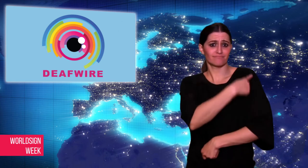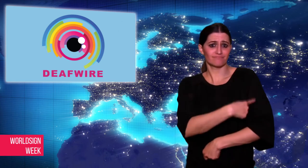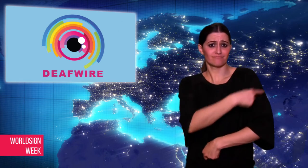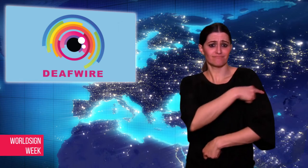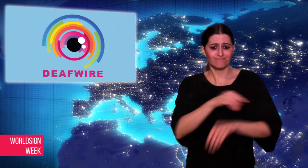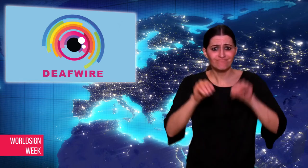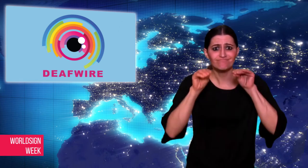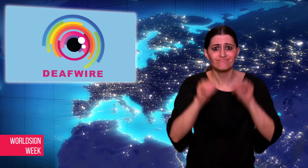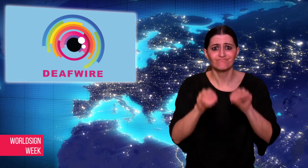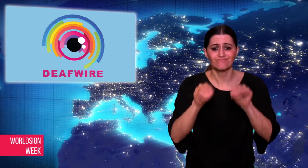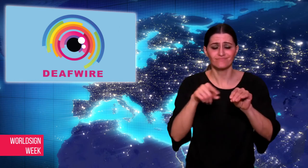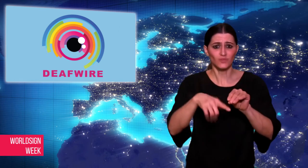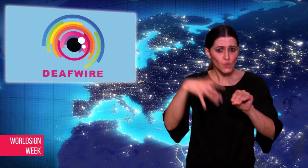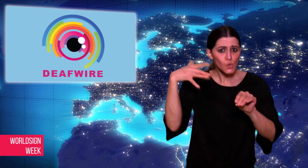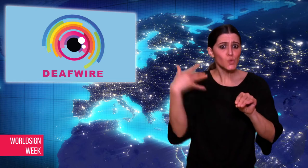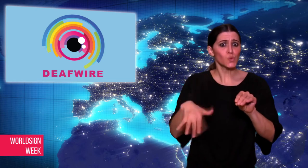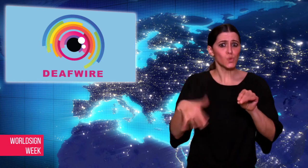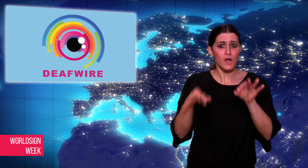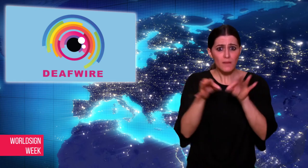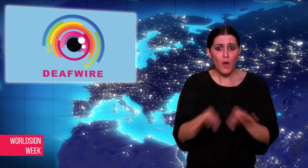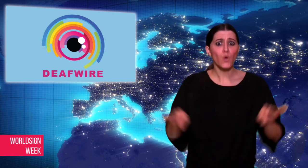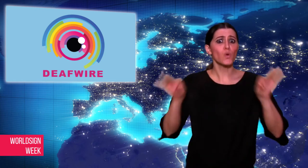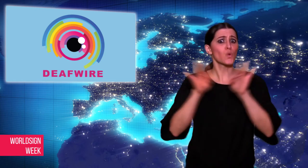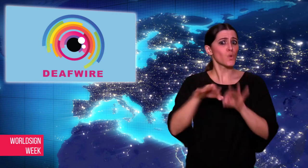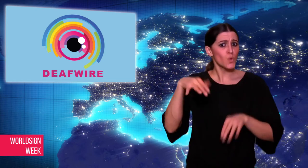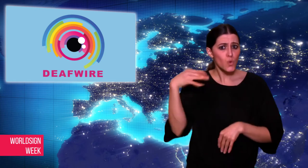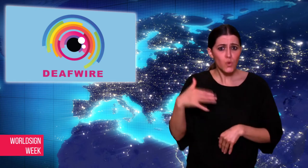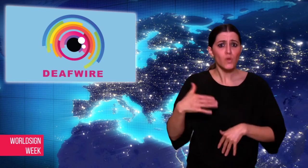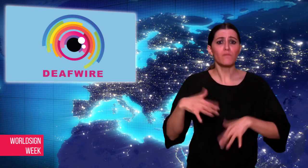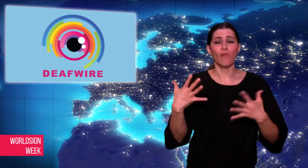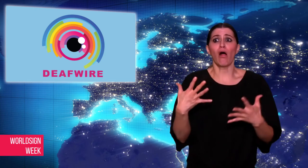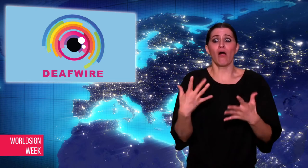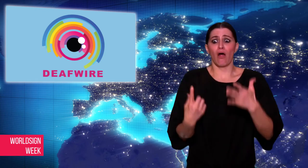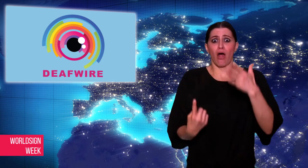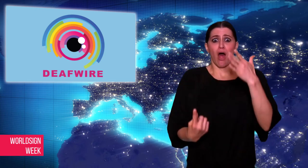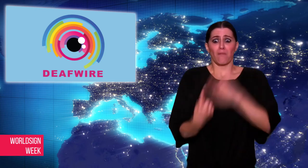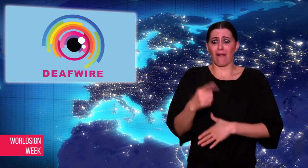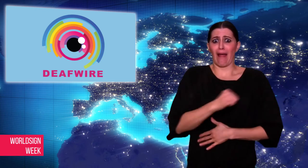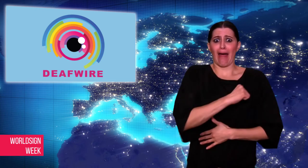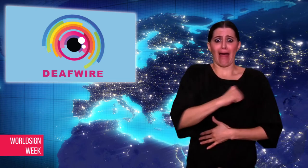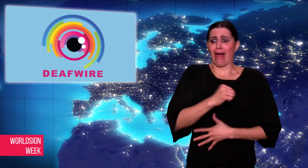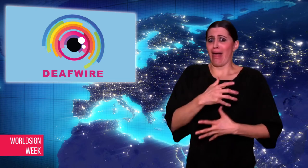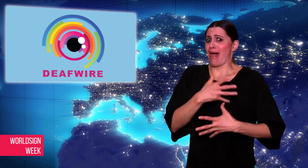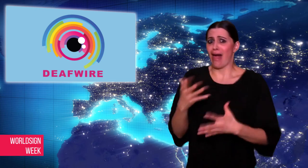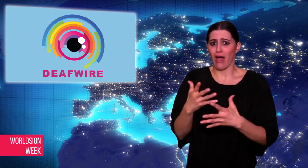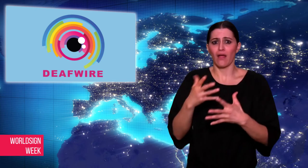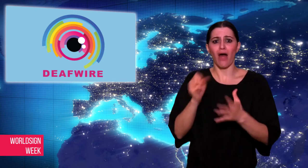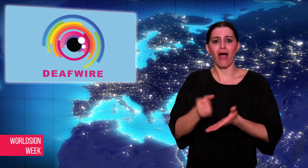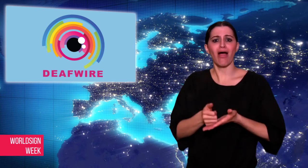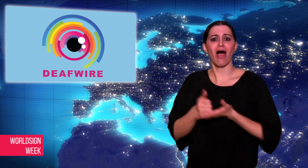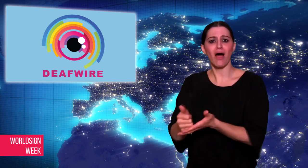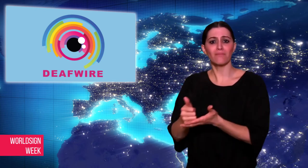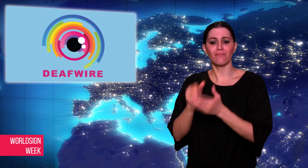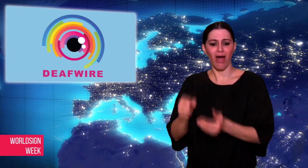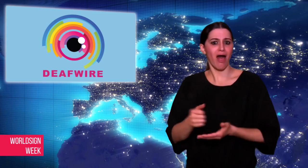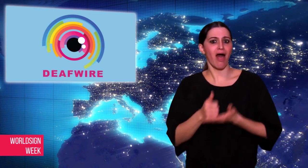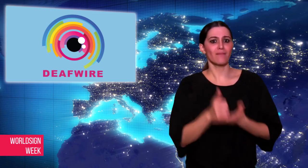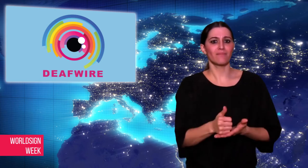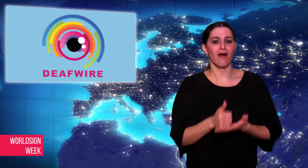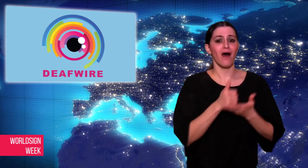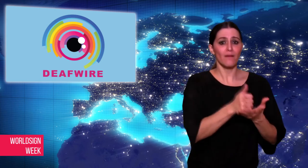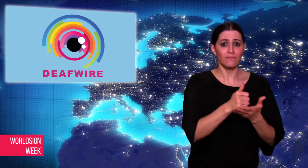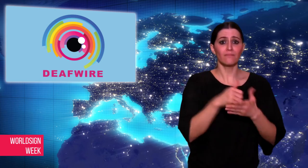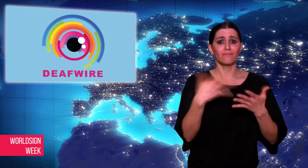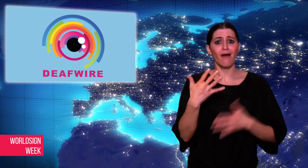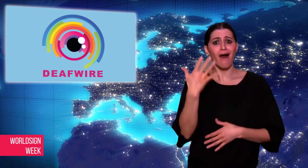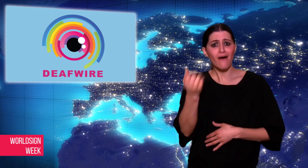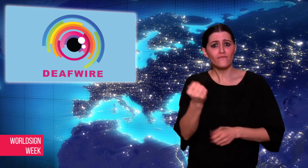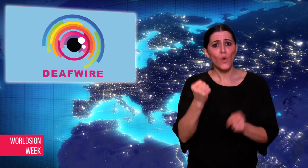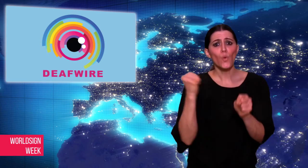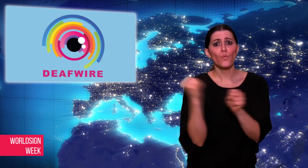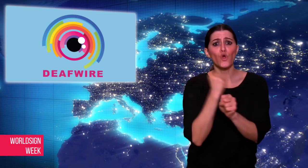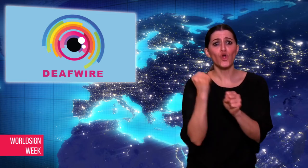jobs. Human rights codes require